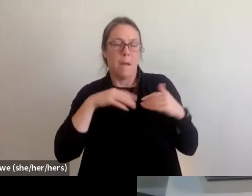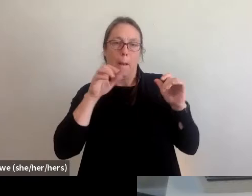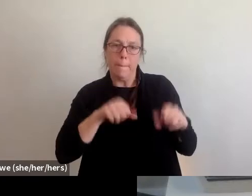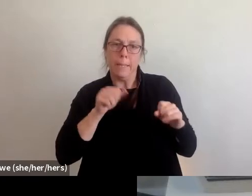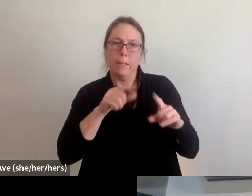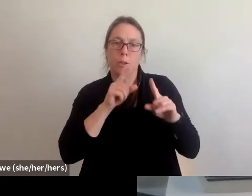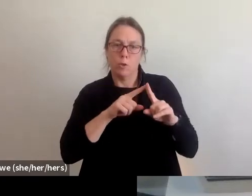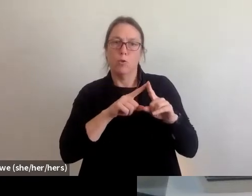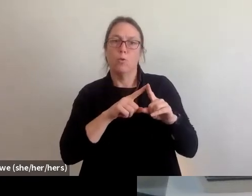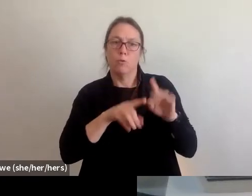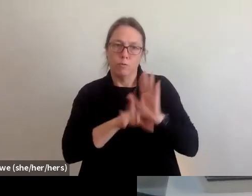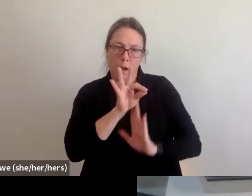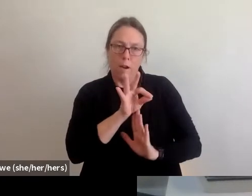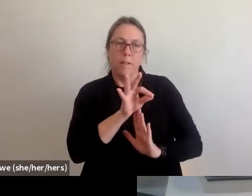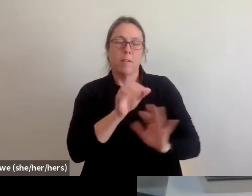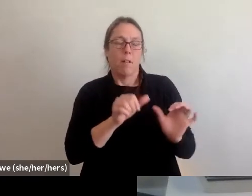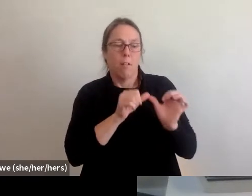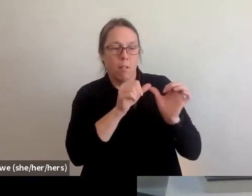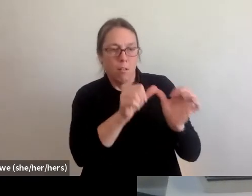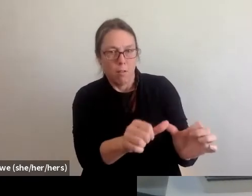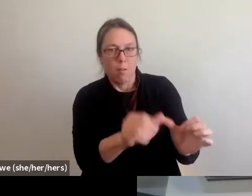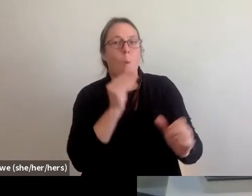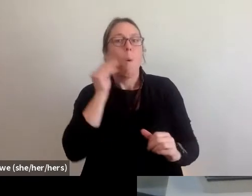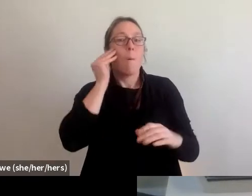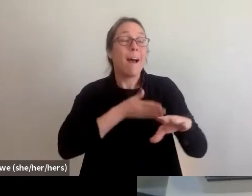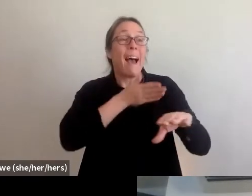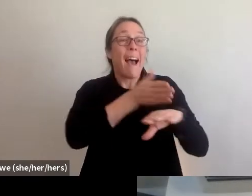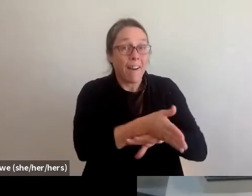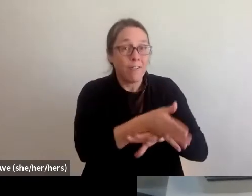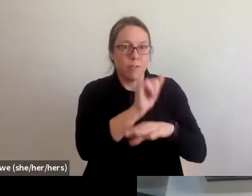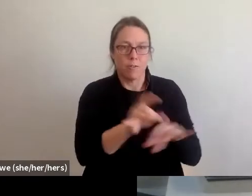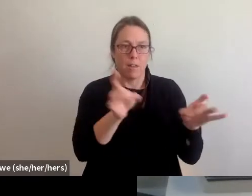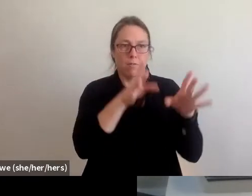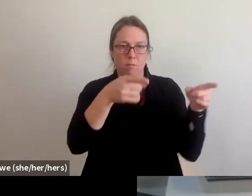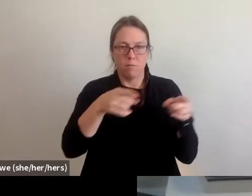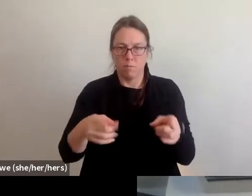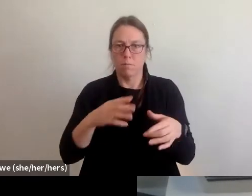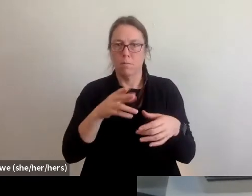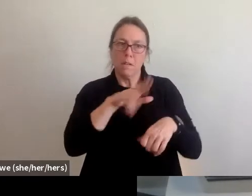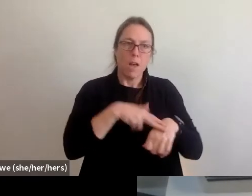after the disaster recovery ends. Now because of the ongoing housing crisis,